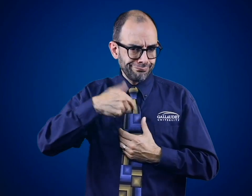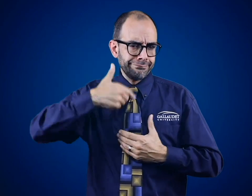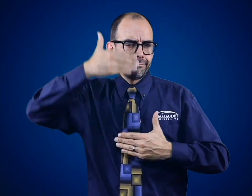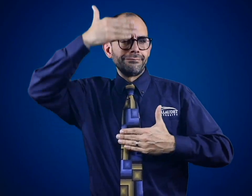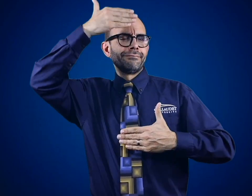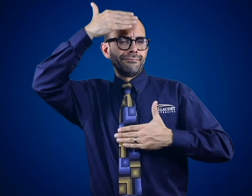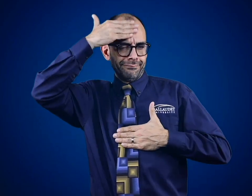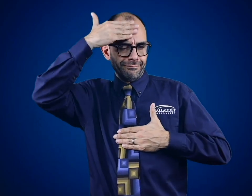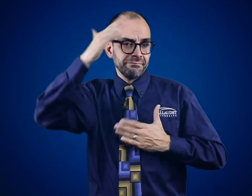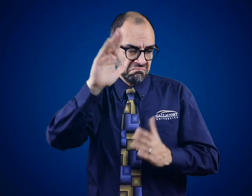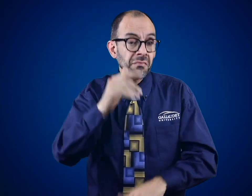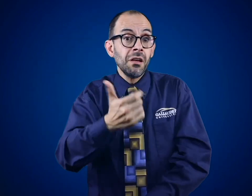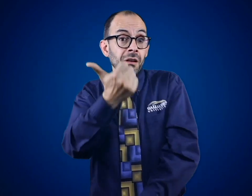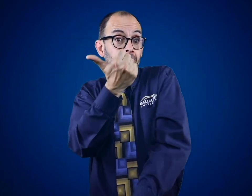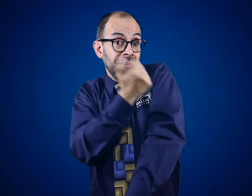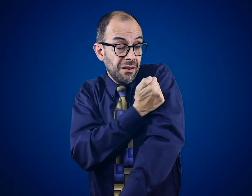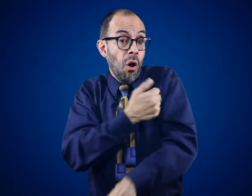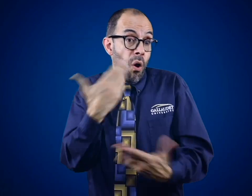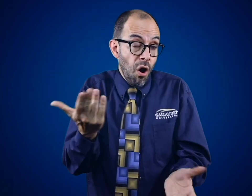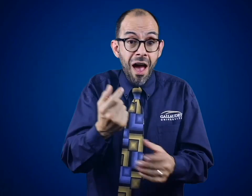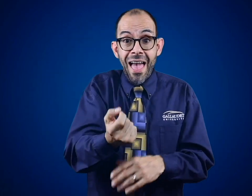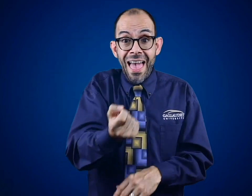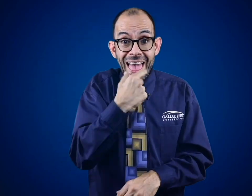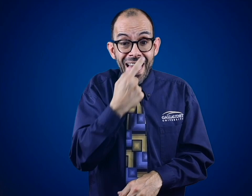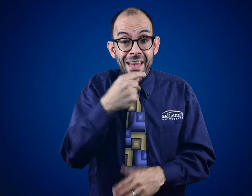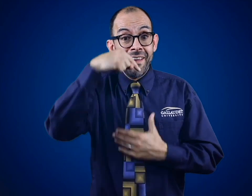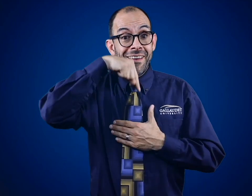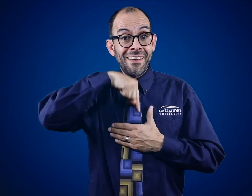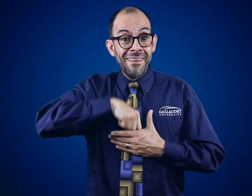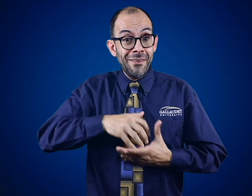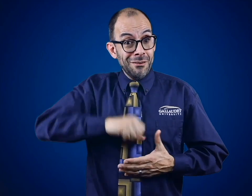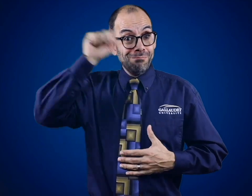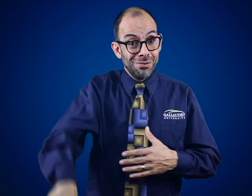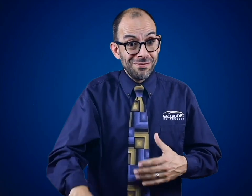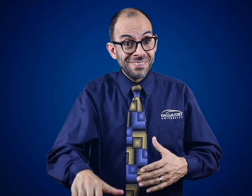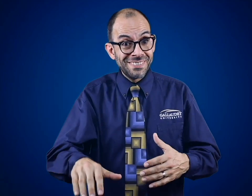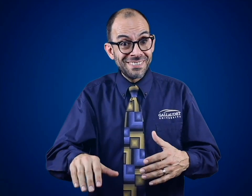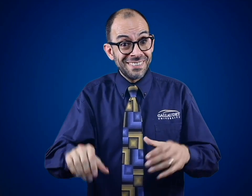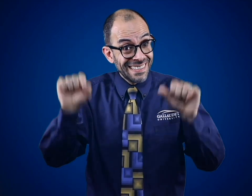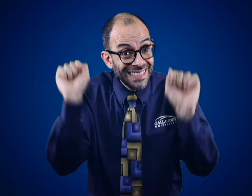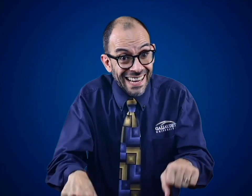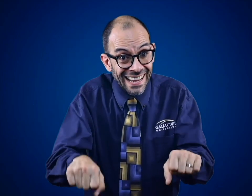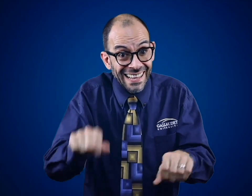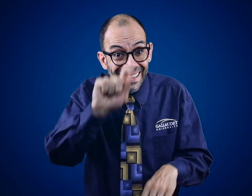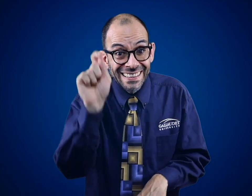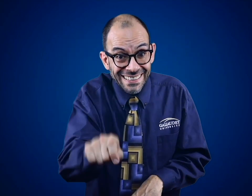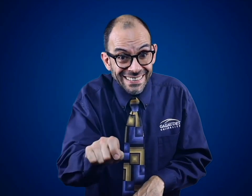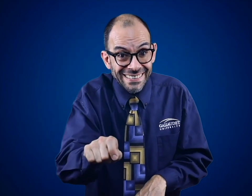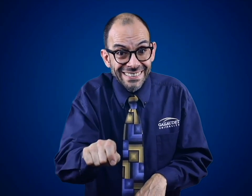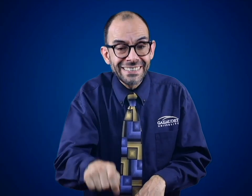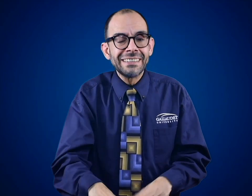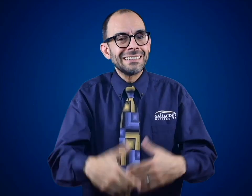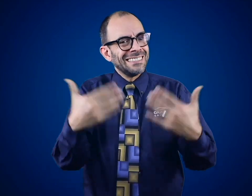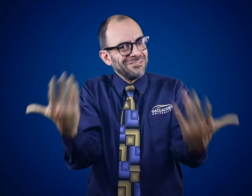is there any vaccination or medicine to cure it?